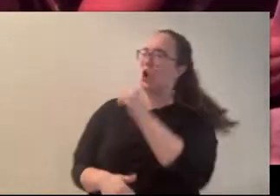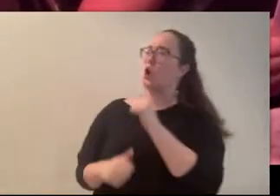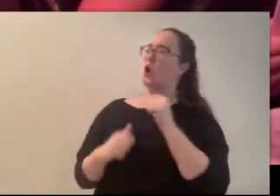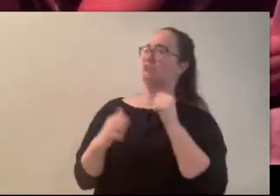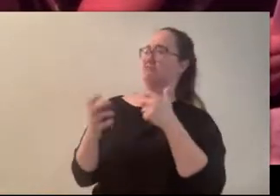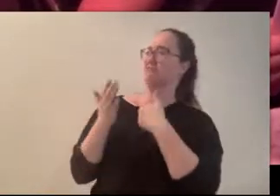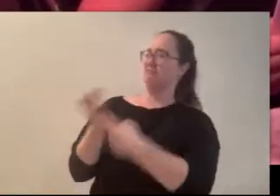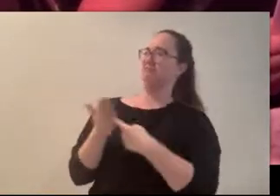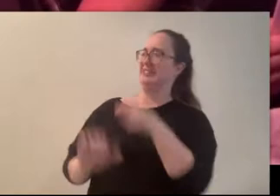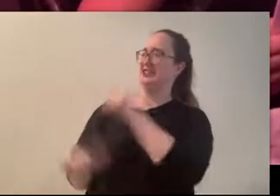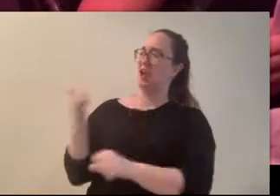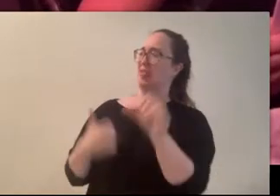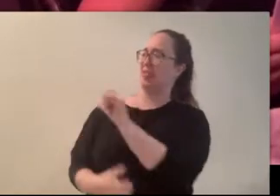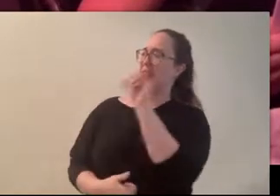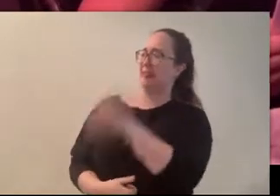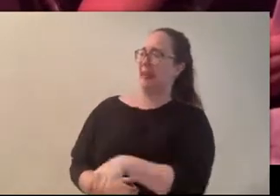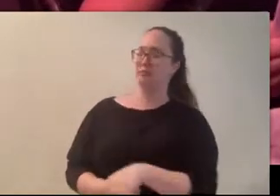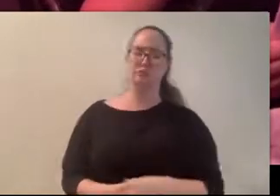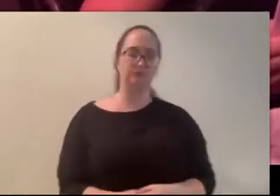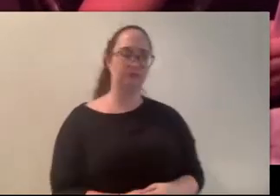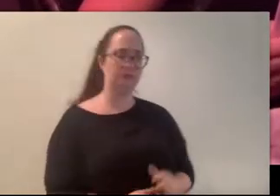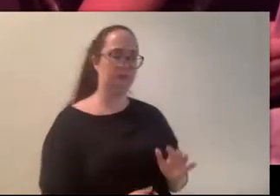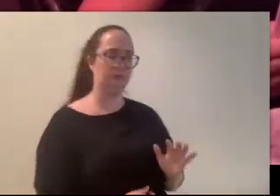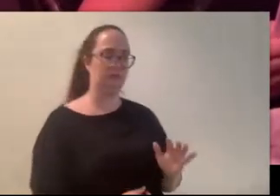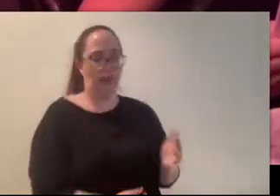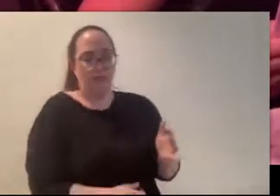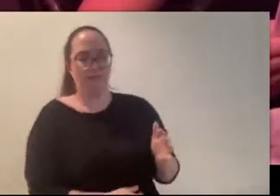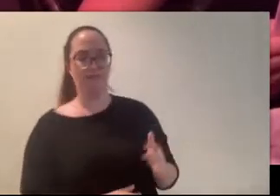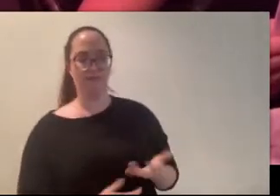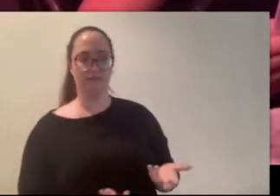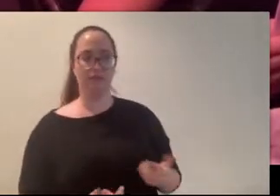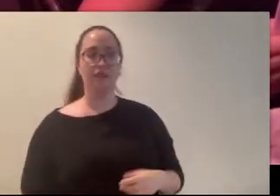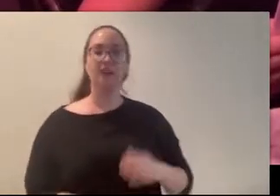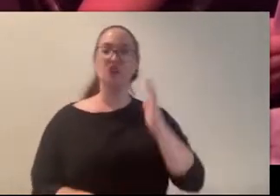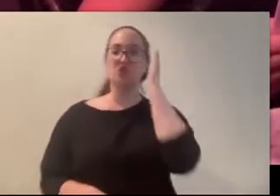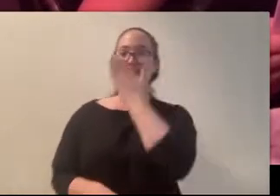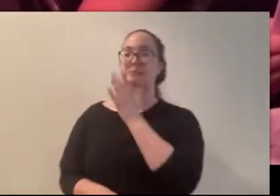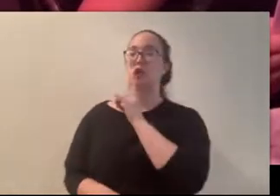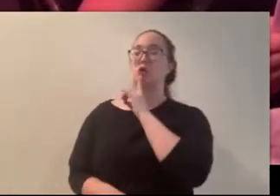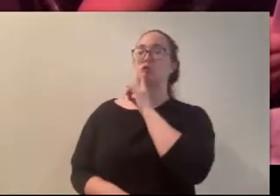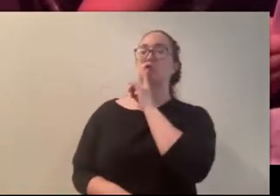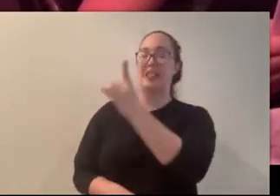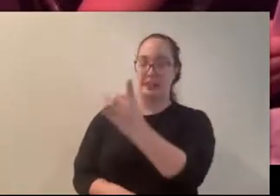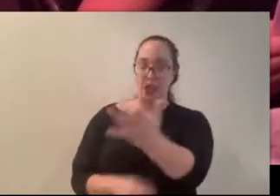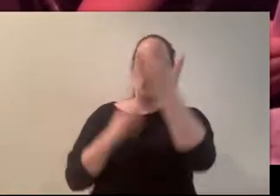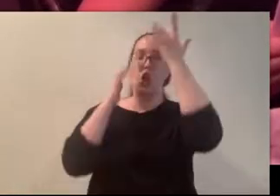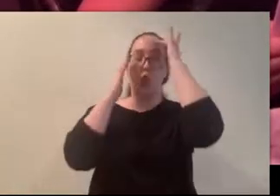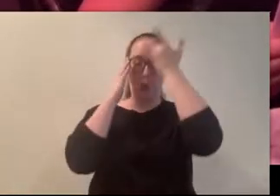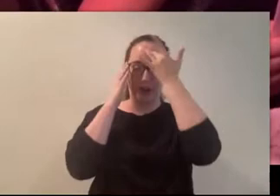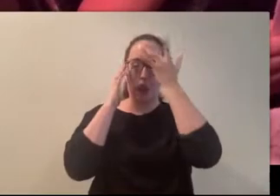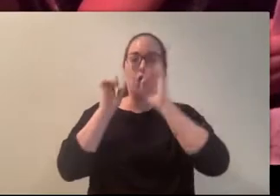yeah? (Thomas) *chuckles* she sounds extremely annoying. (Carly) oh, Stefi? (Thomas) yeah,